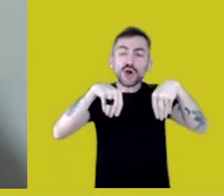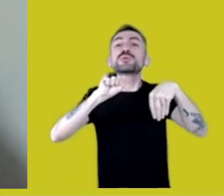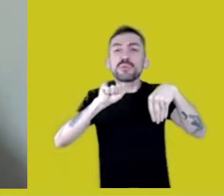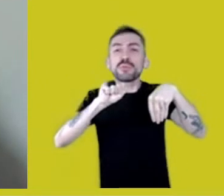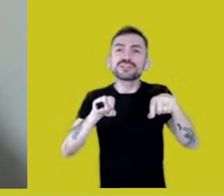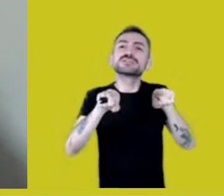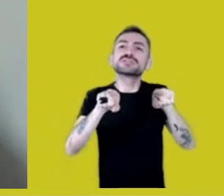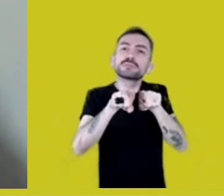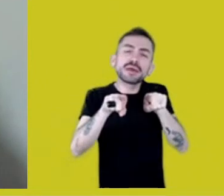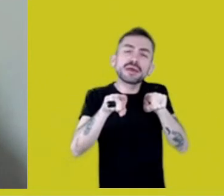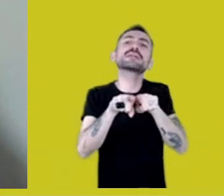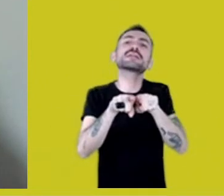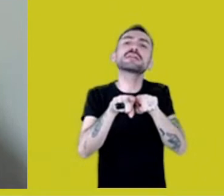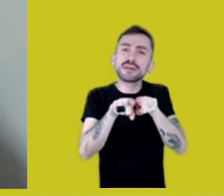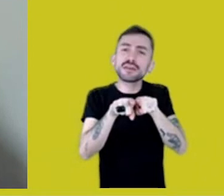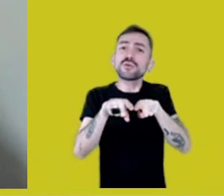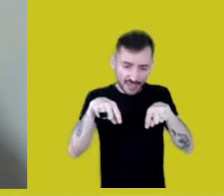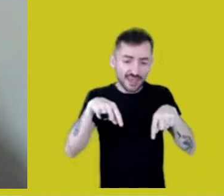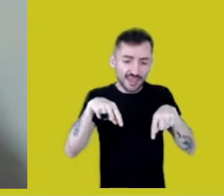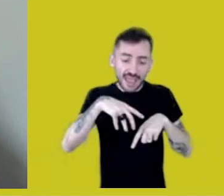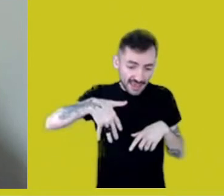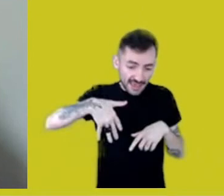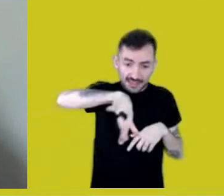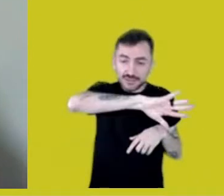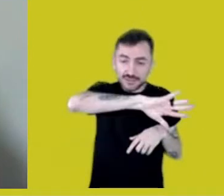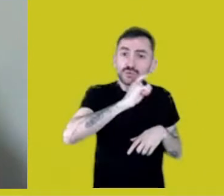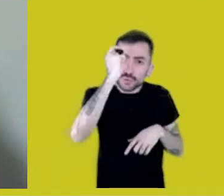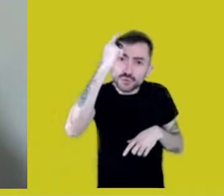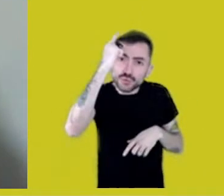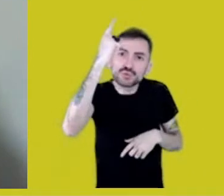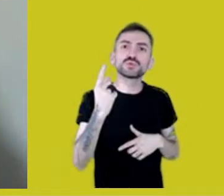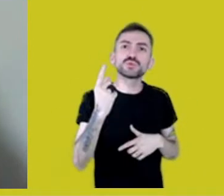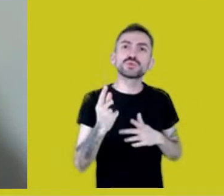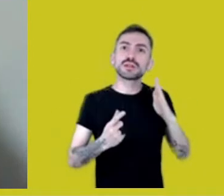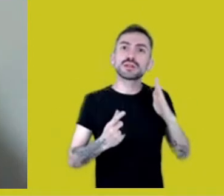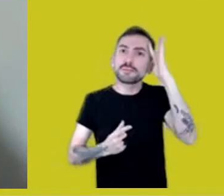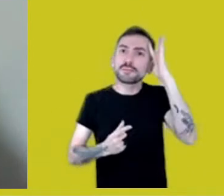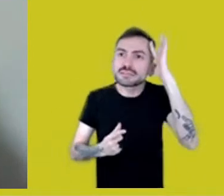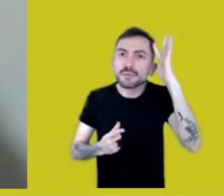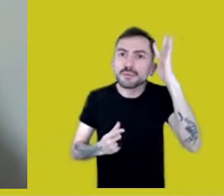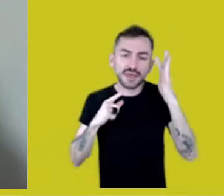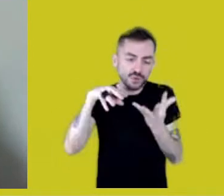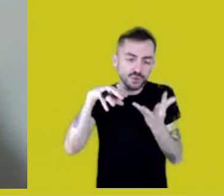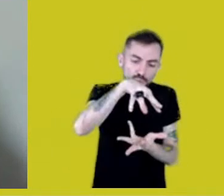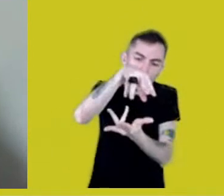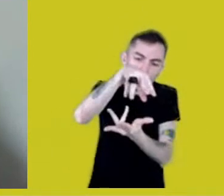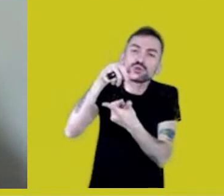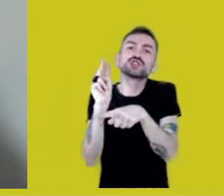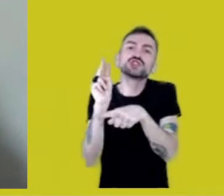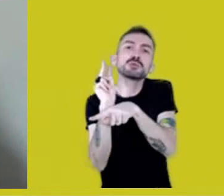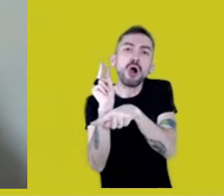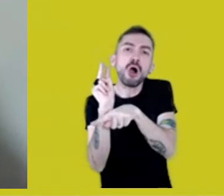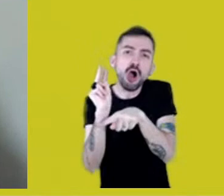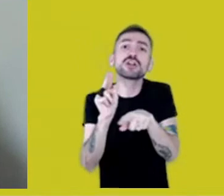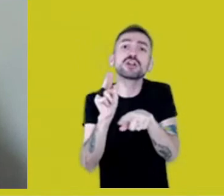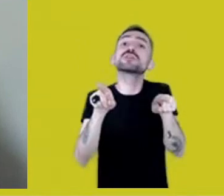with culture, thought production, the symbolic world and also with questions of identity.